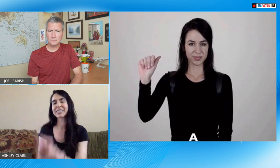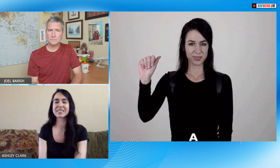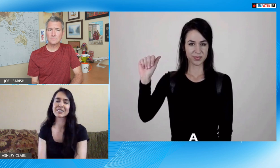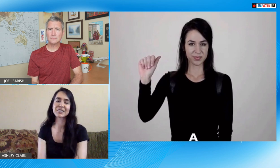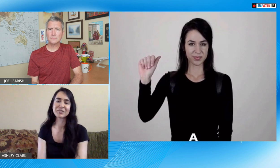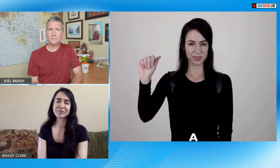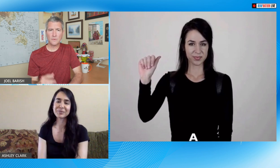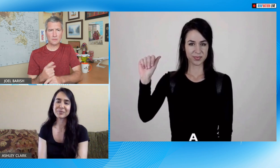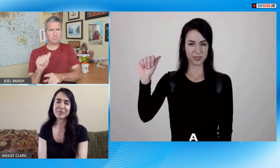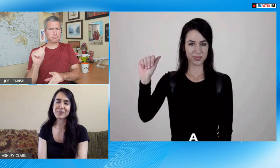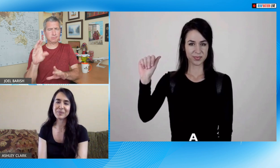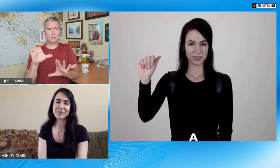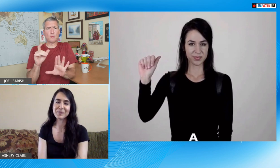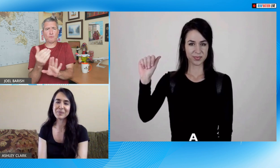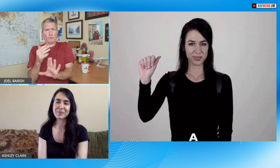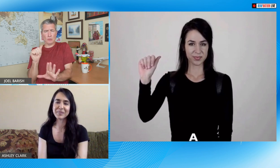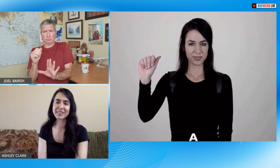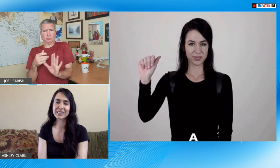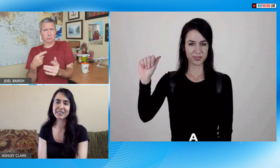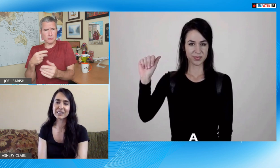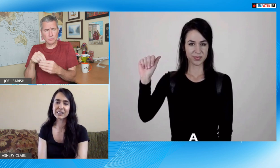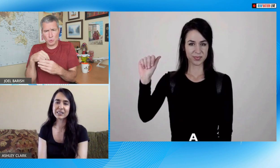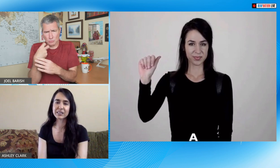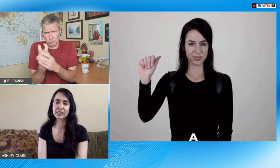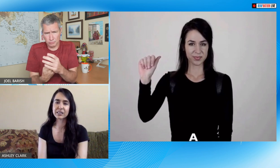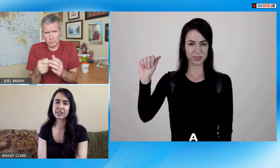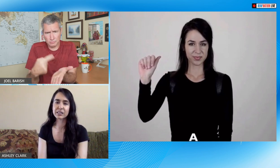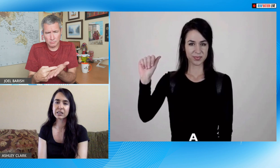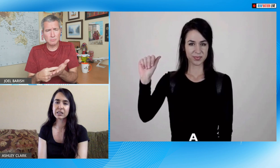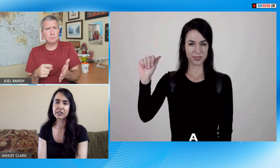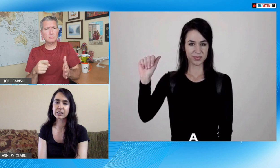learn that's really important for communication yeah so even before the